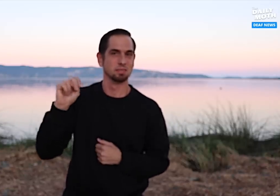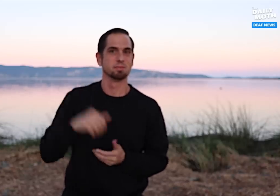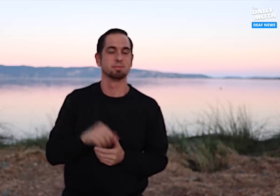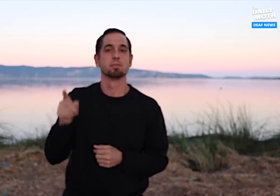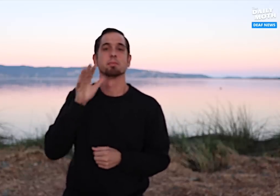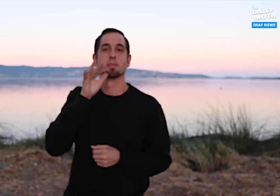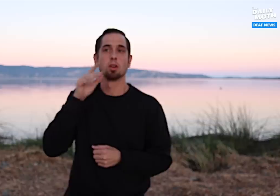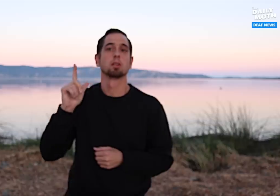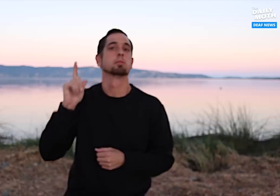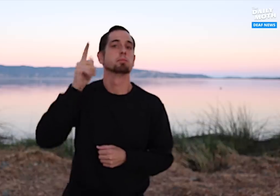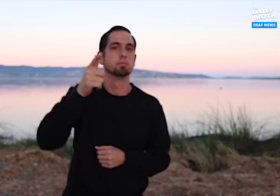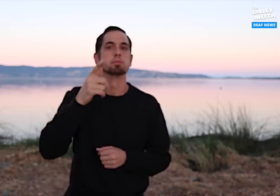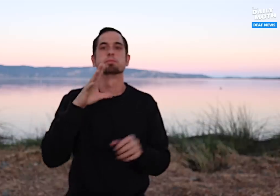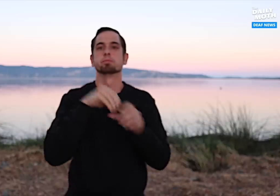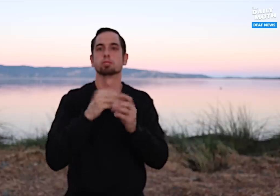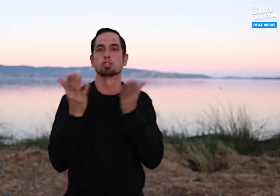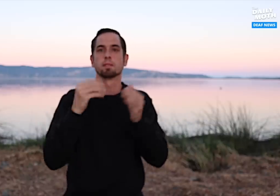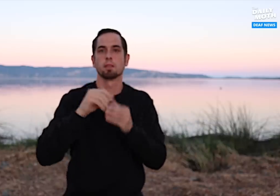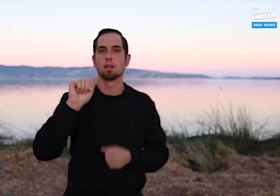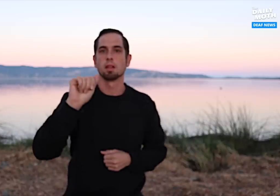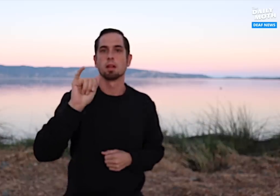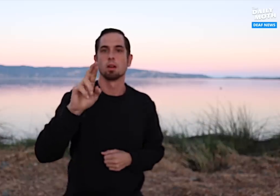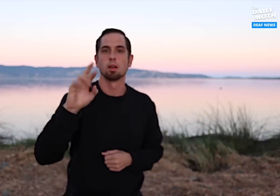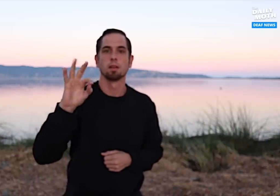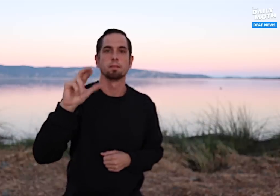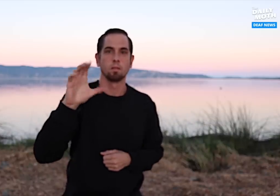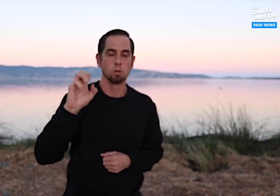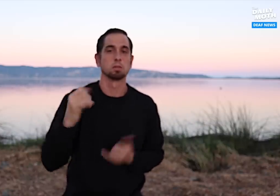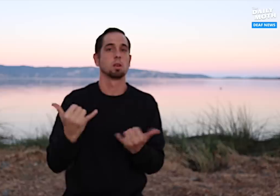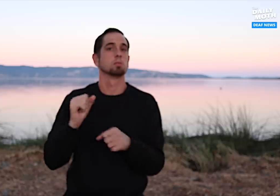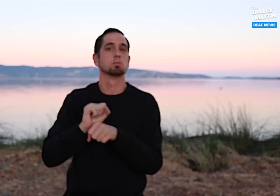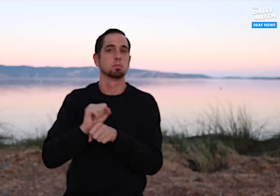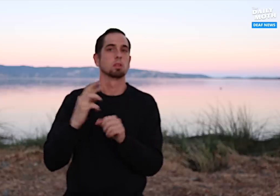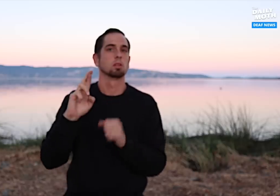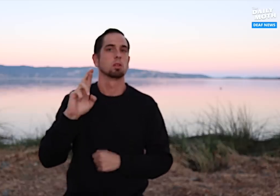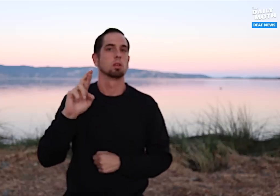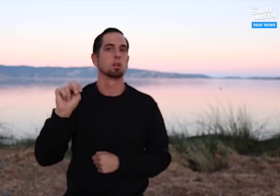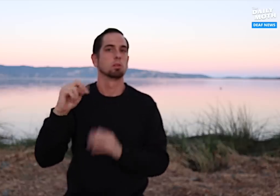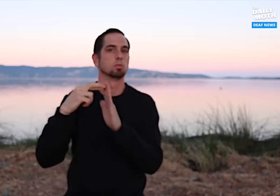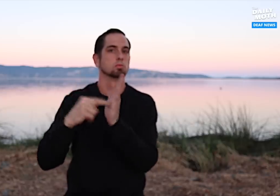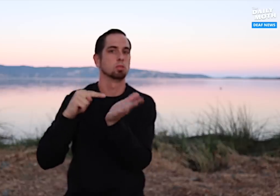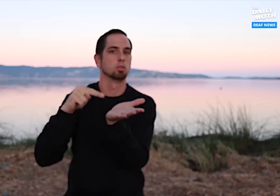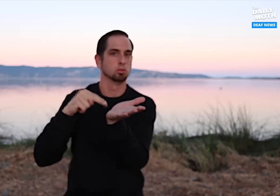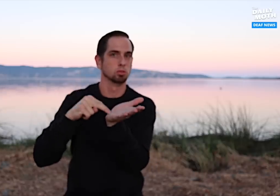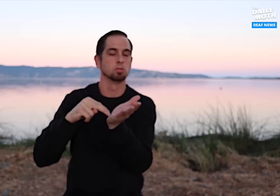She served in the Air Force and is a registered nurse (RN)